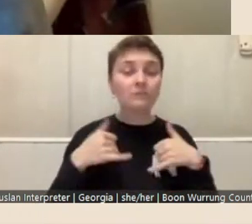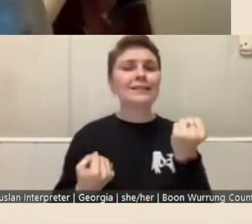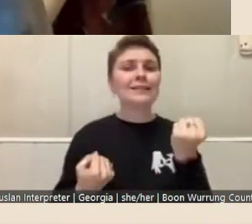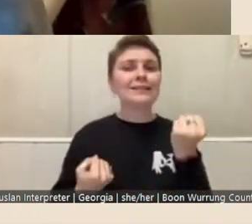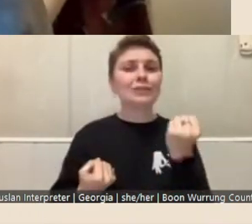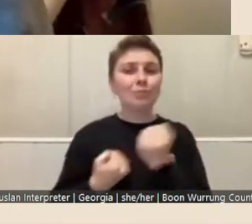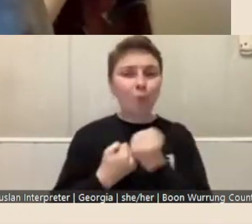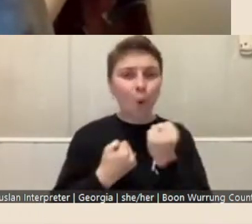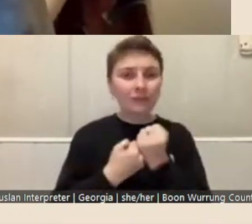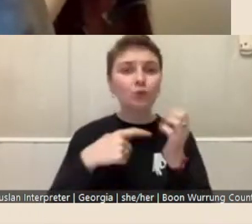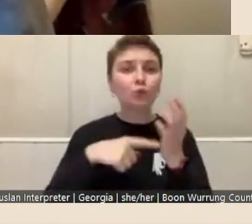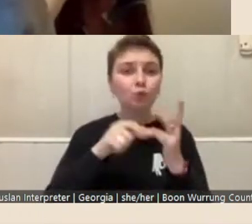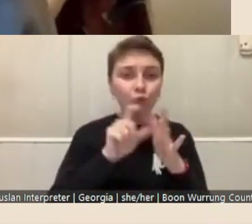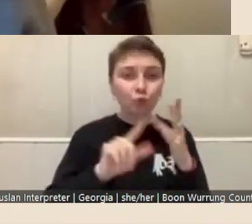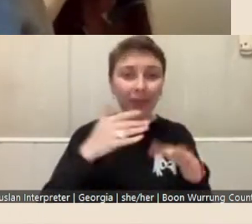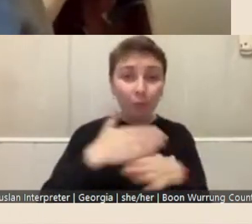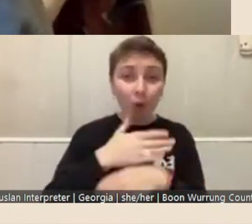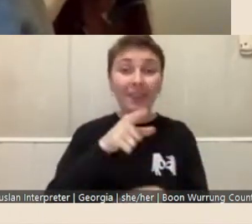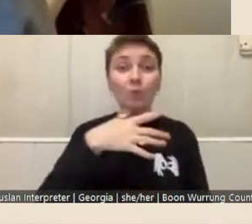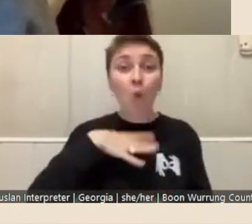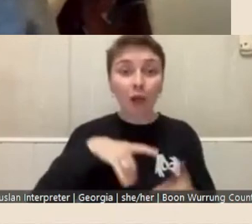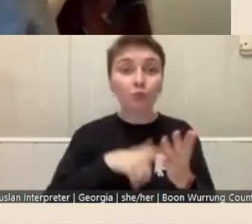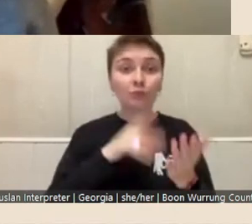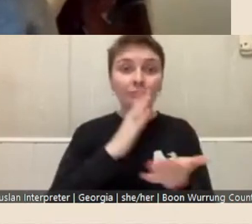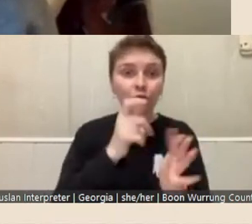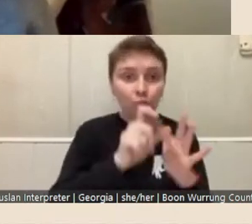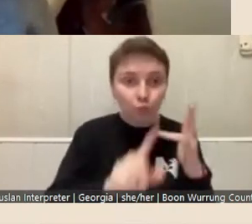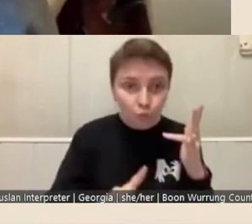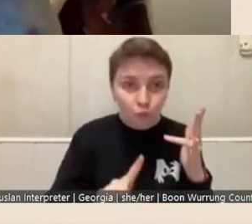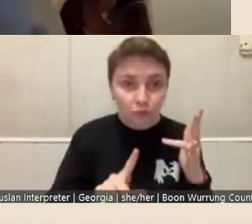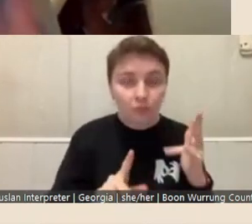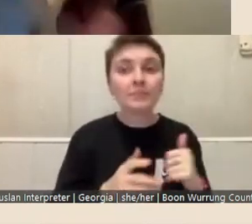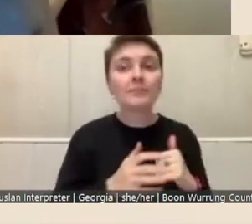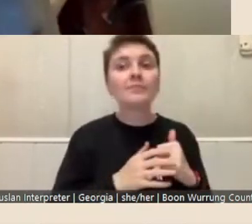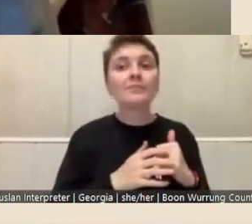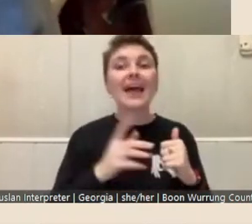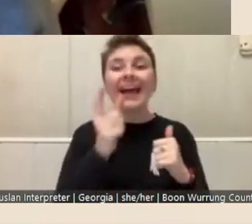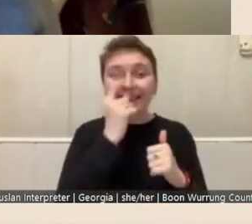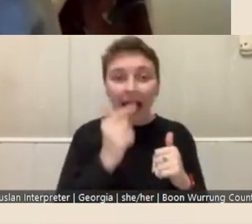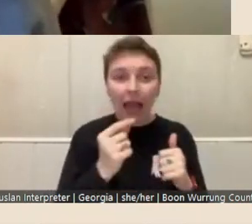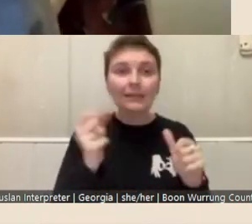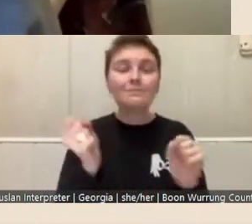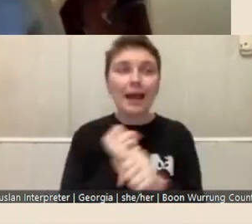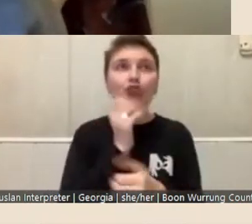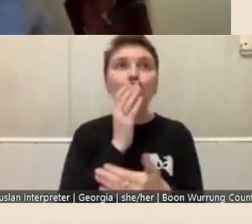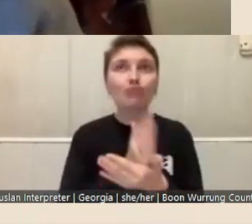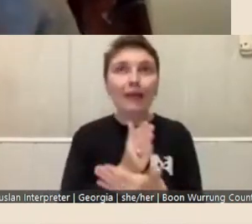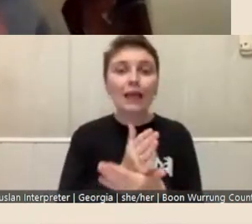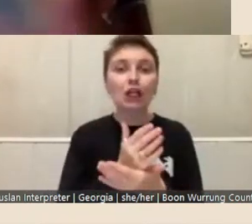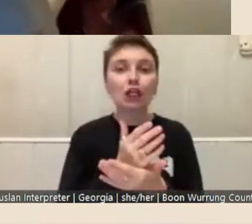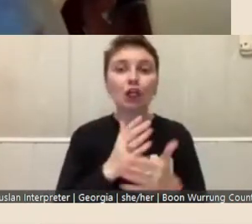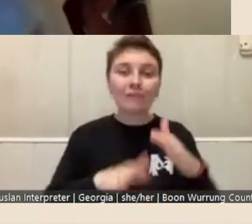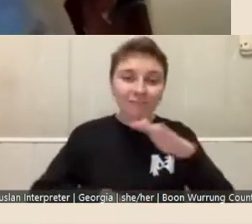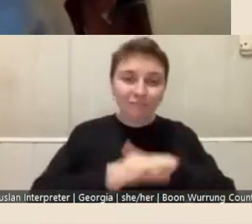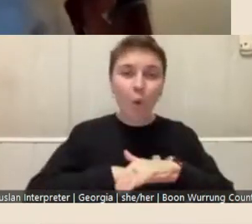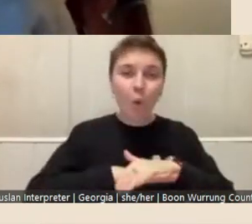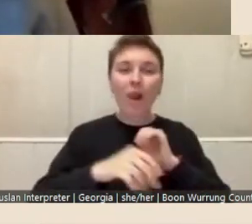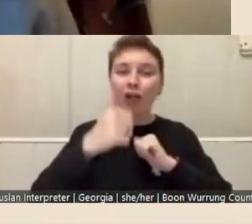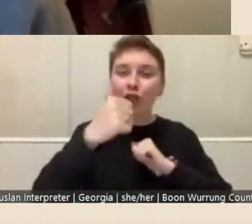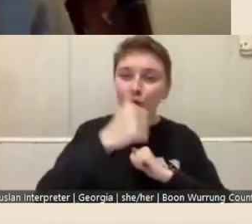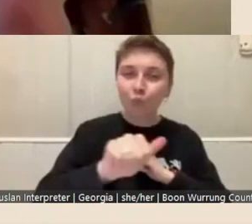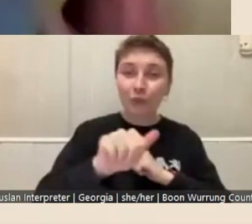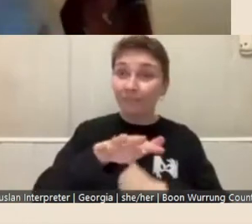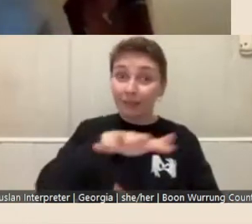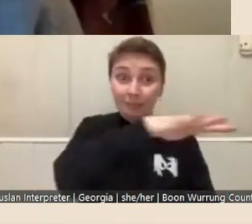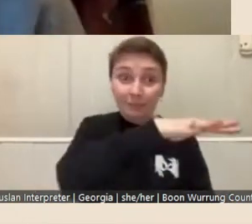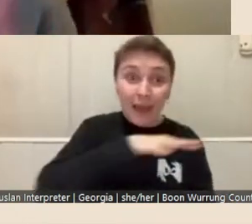the work that they want to undertake, and can make really full use of the space, the expertise, and